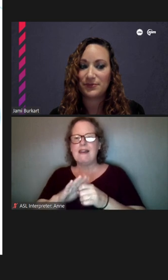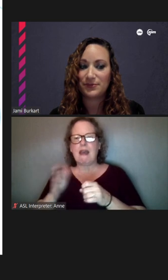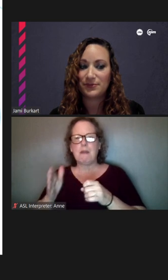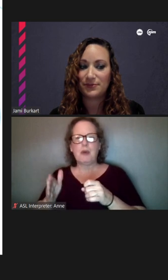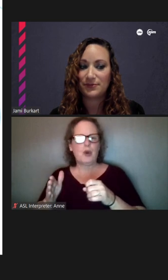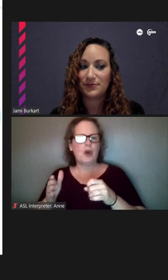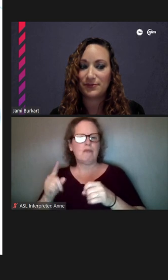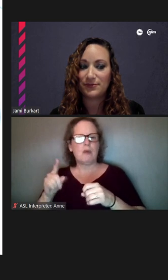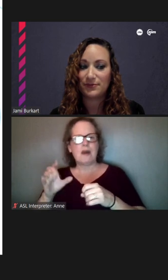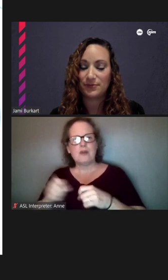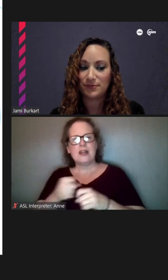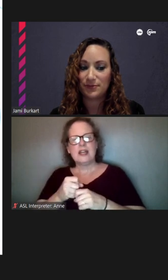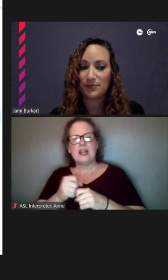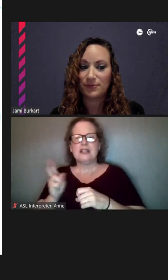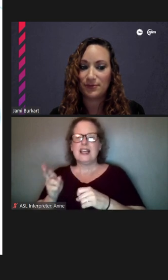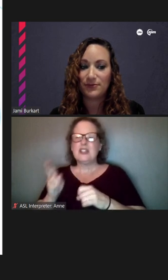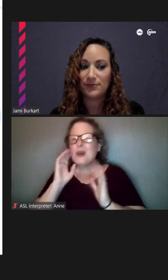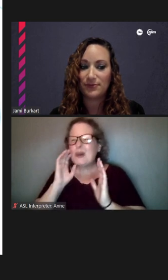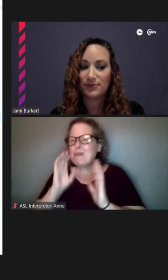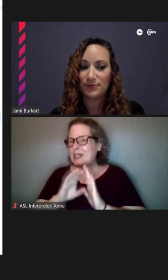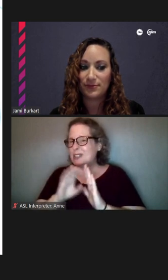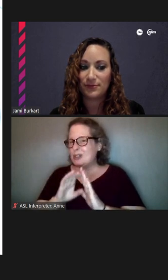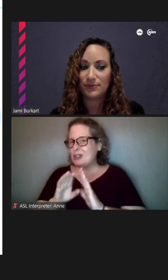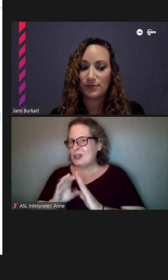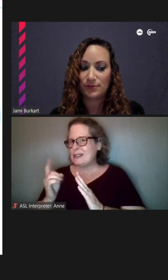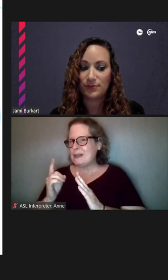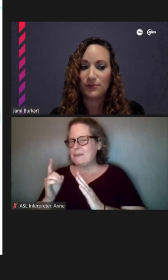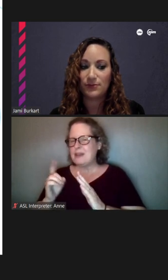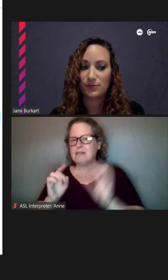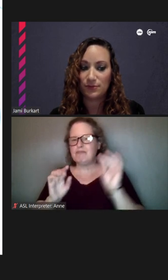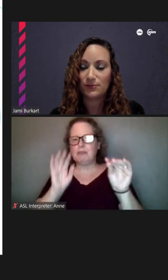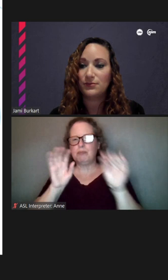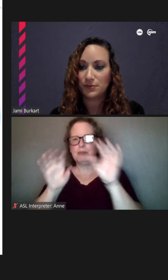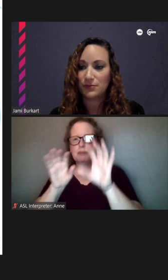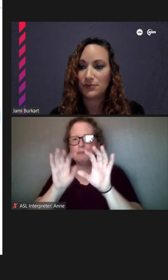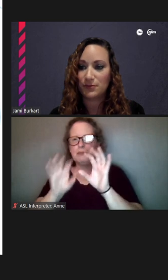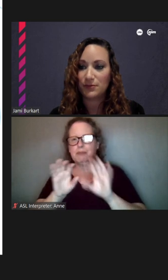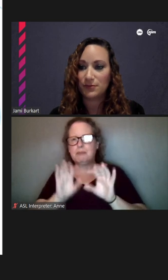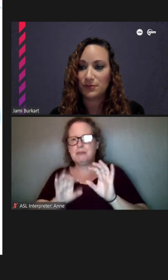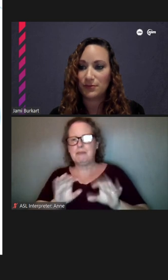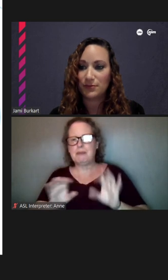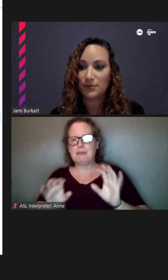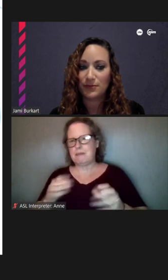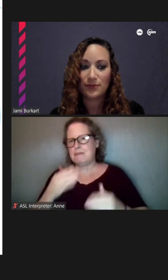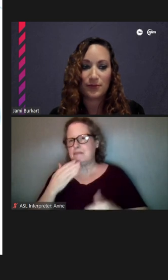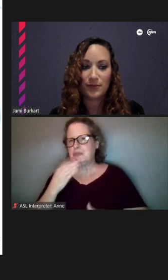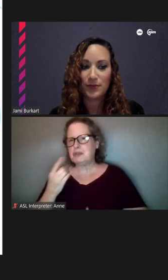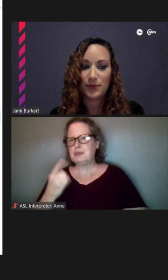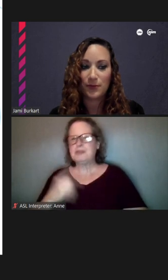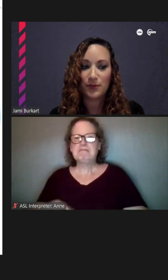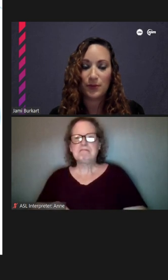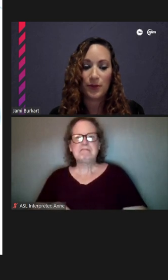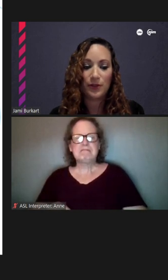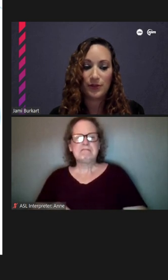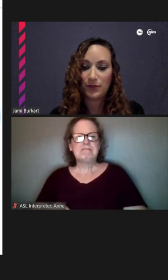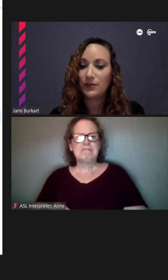series of historical pictures in some form of a collage done well, and as I said, that could